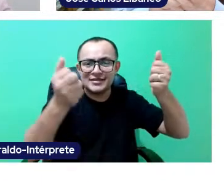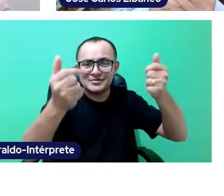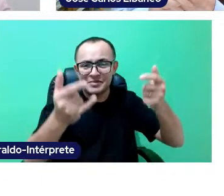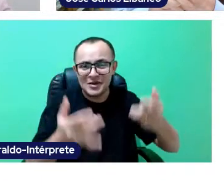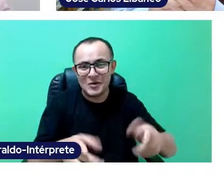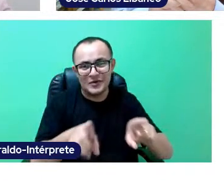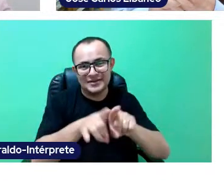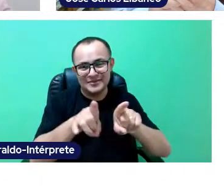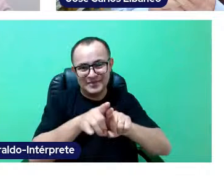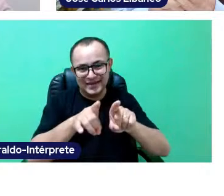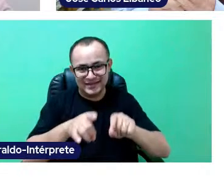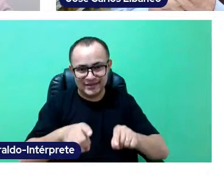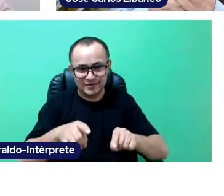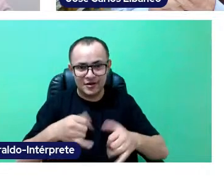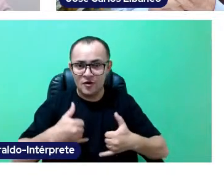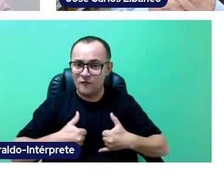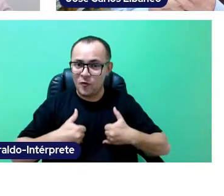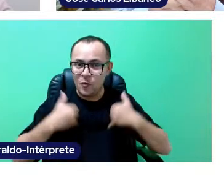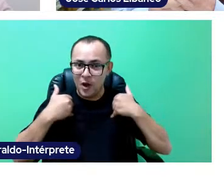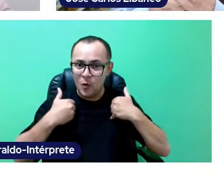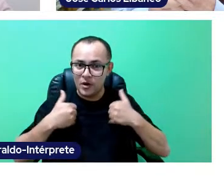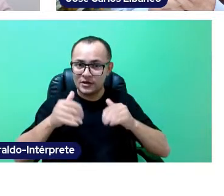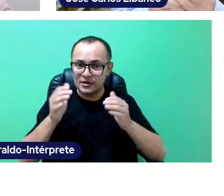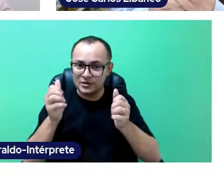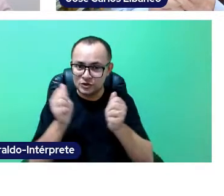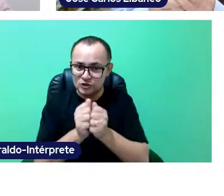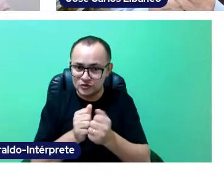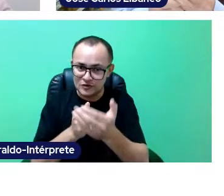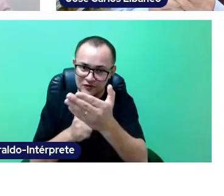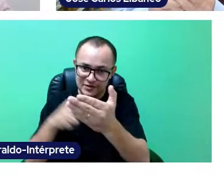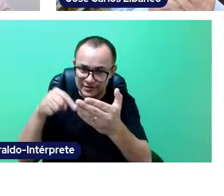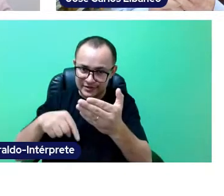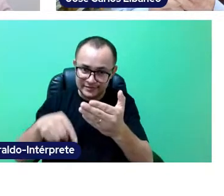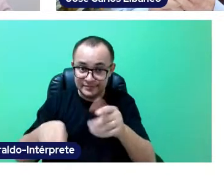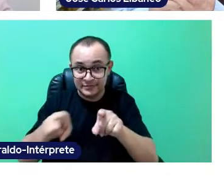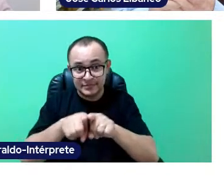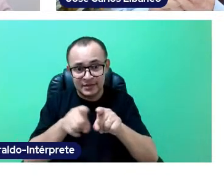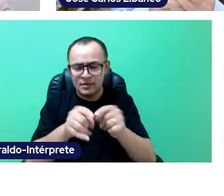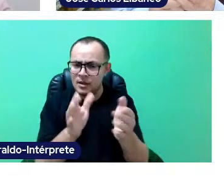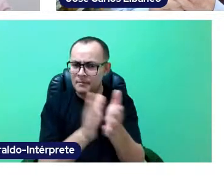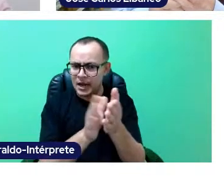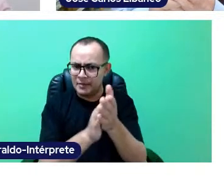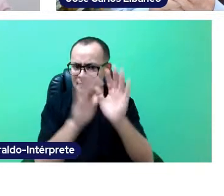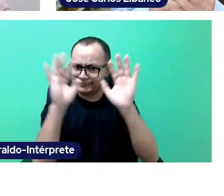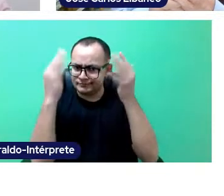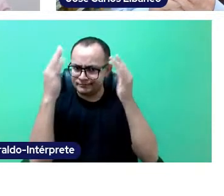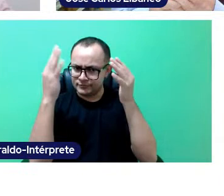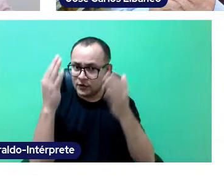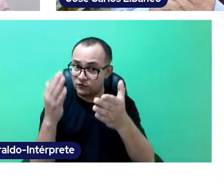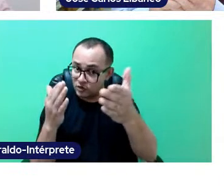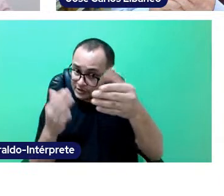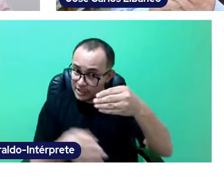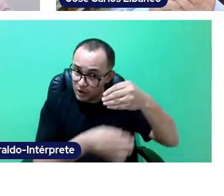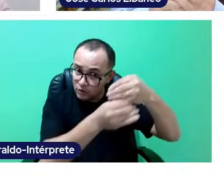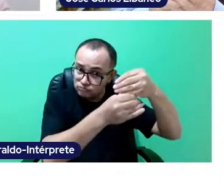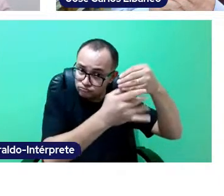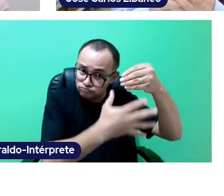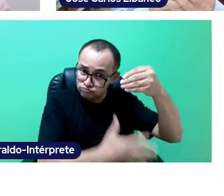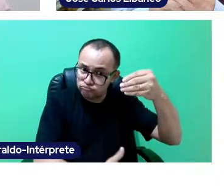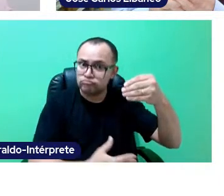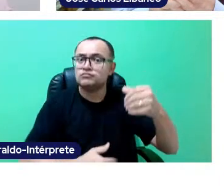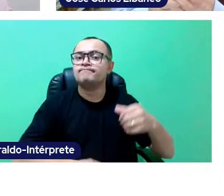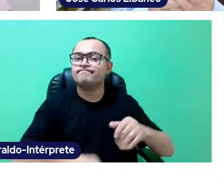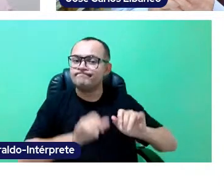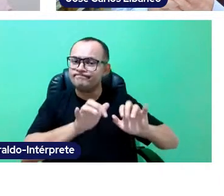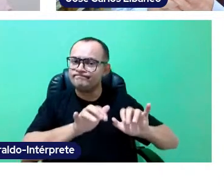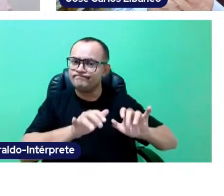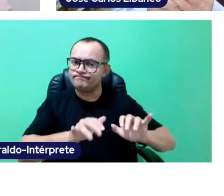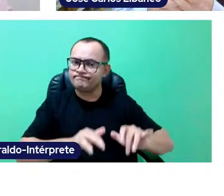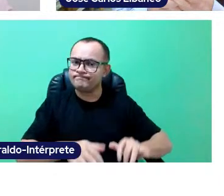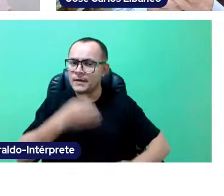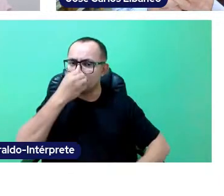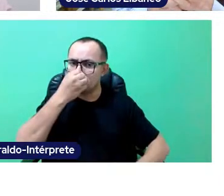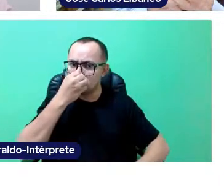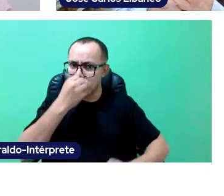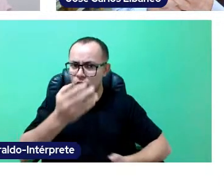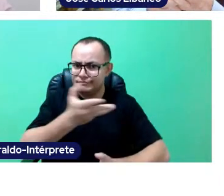I want to make it clear that it was an honor to me. And, above all, I want to congratulate those that have been with us in the chat box, that have shown an intense commitment with education.